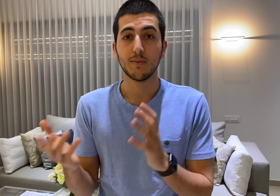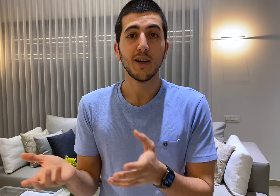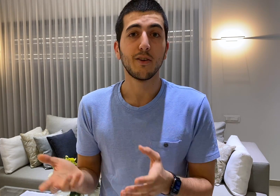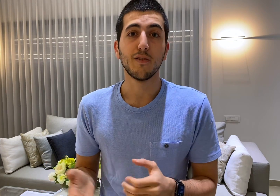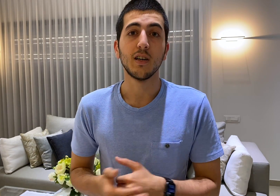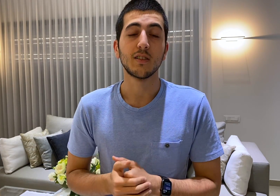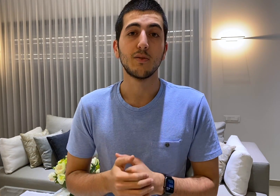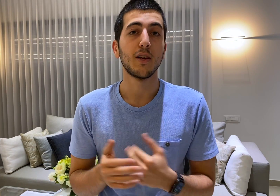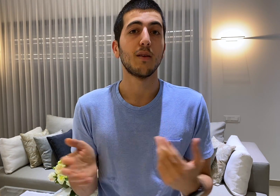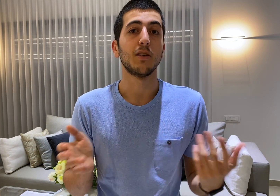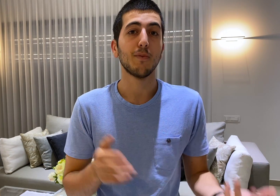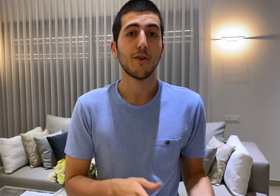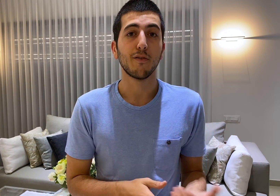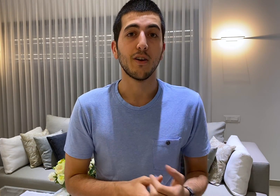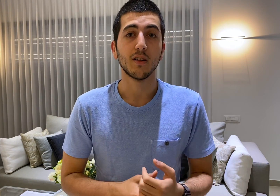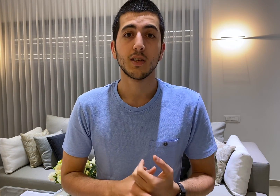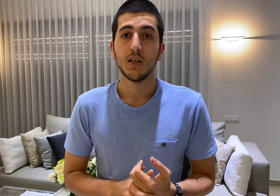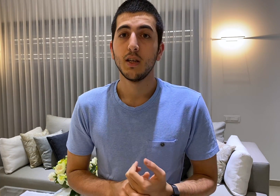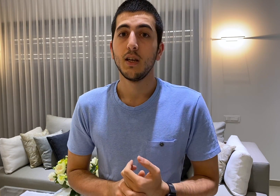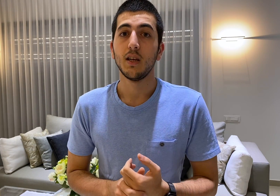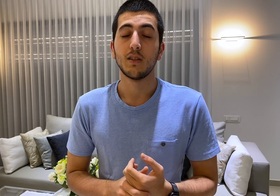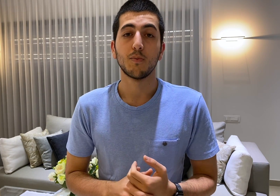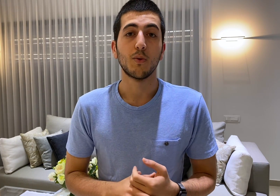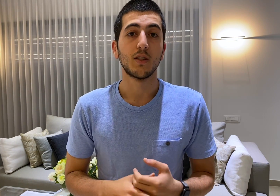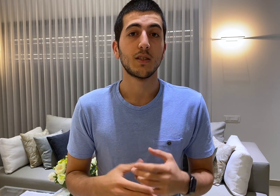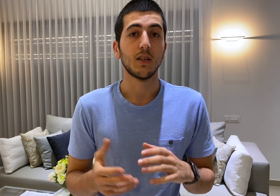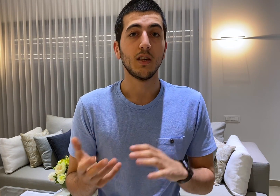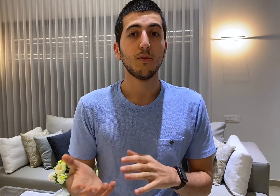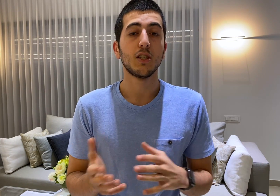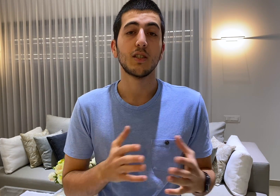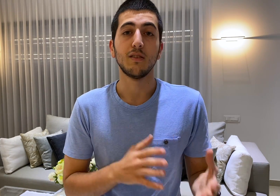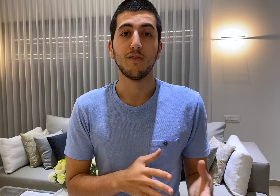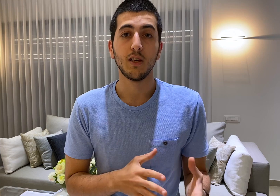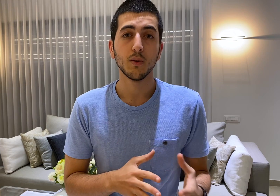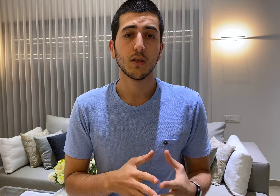binary files and write them as binary files and it supports images and videos